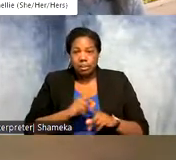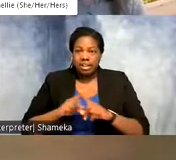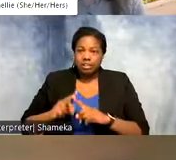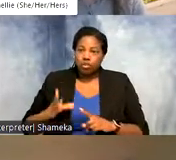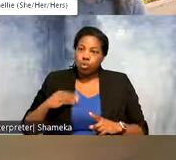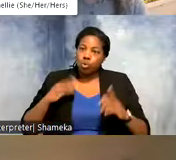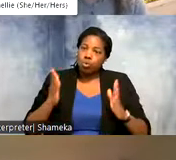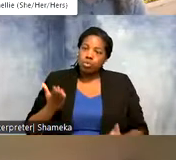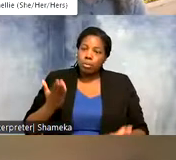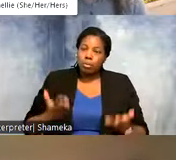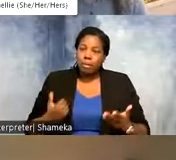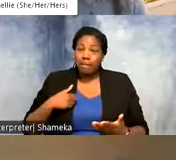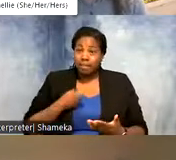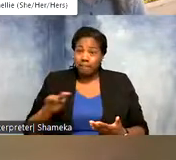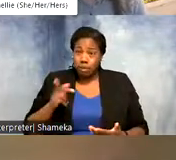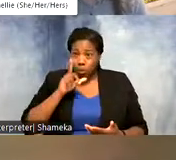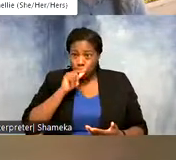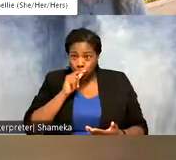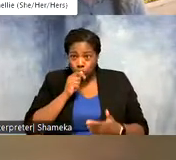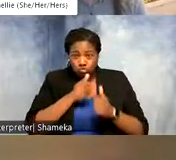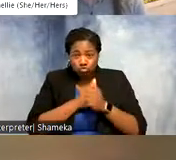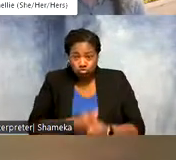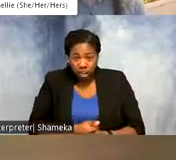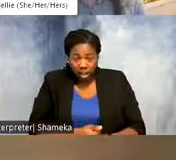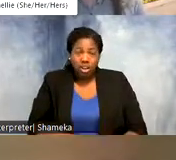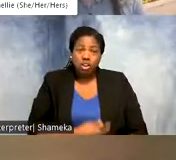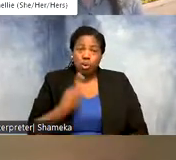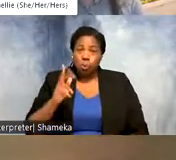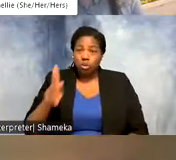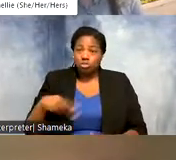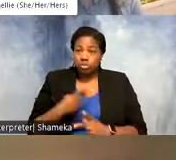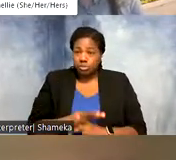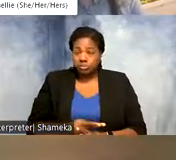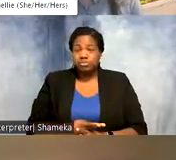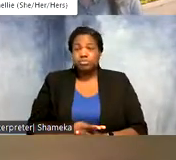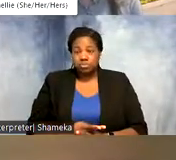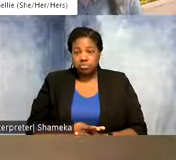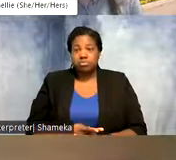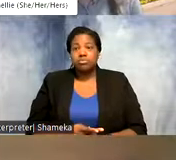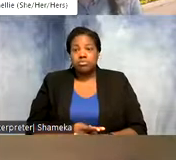maybe only have a few bird tracks here or tracks of one species, they're all coming together